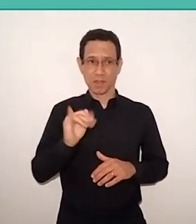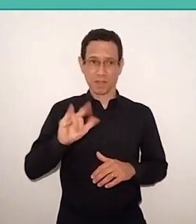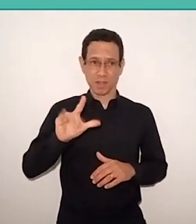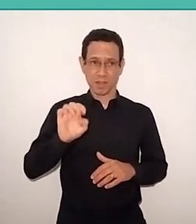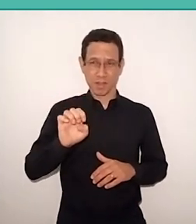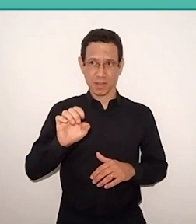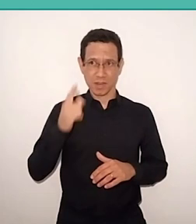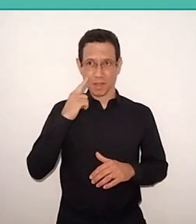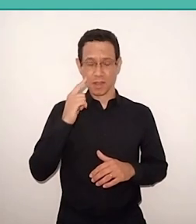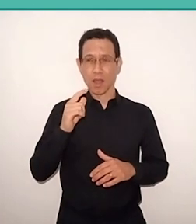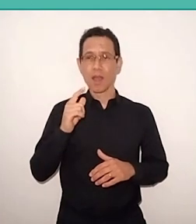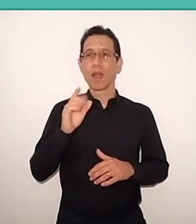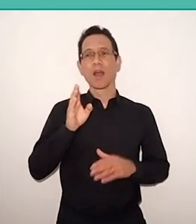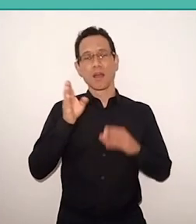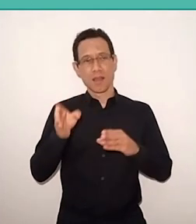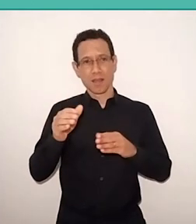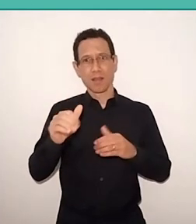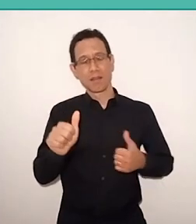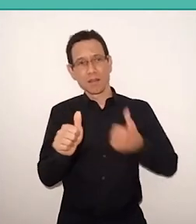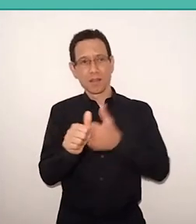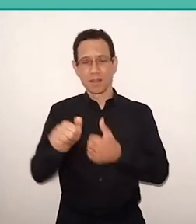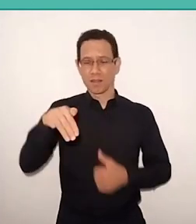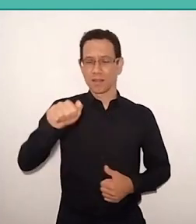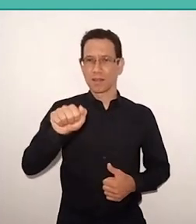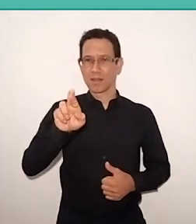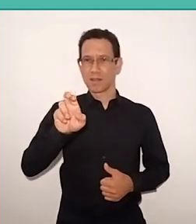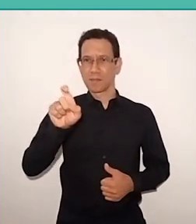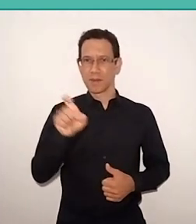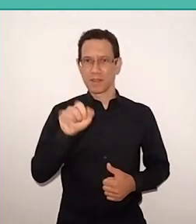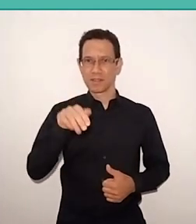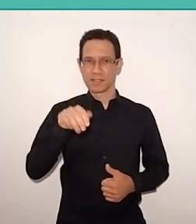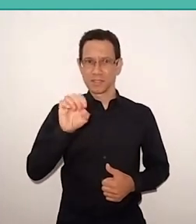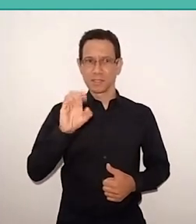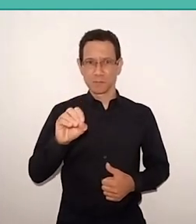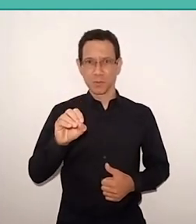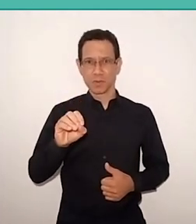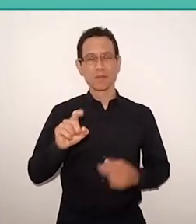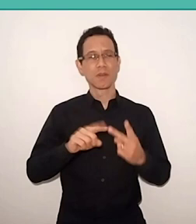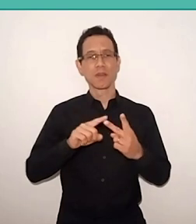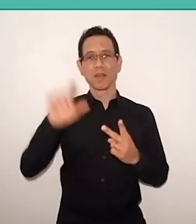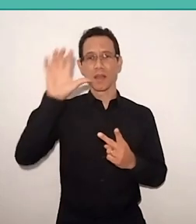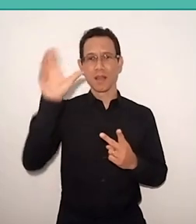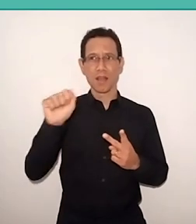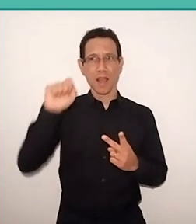When he goes to work in Africa, he will read Fanon, Amilcar Cabral, about colonialism.